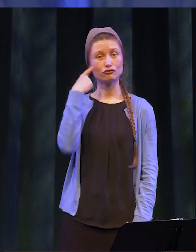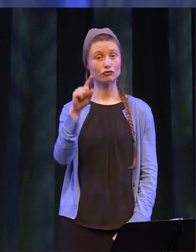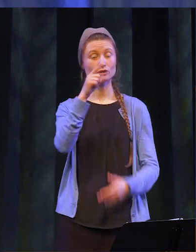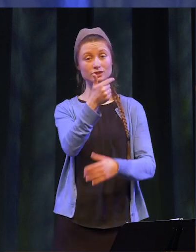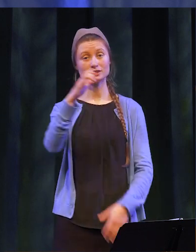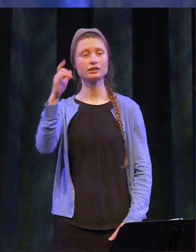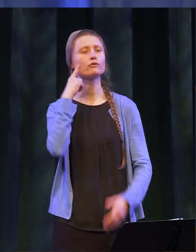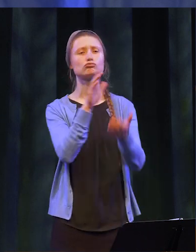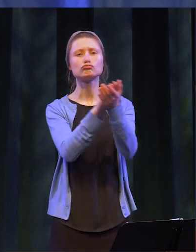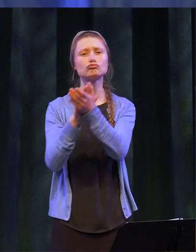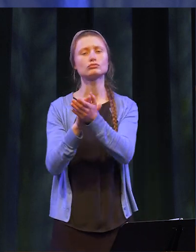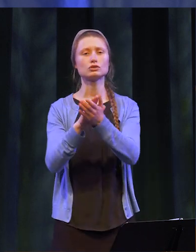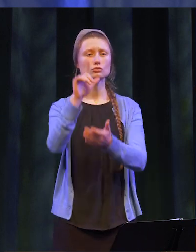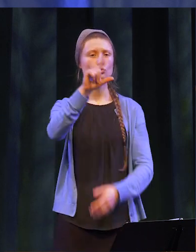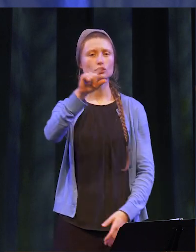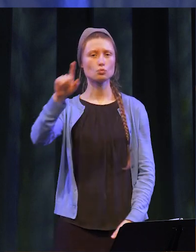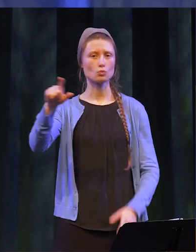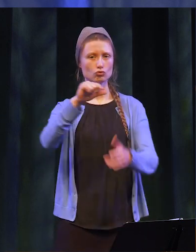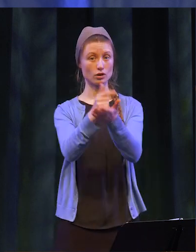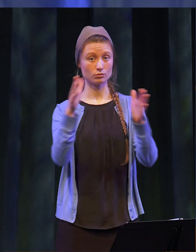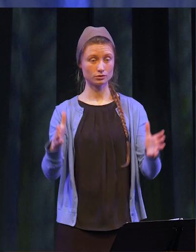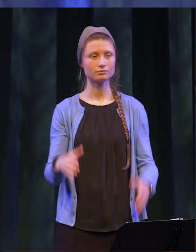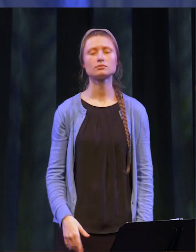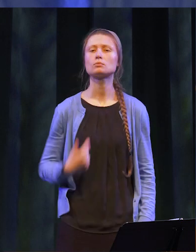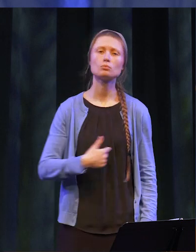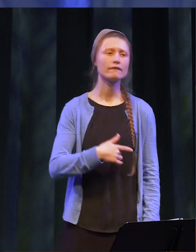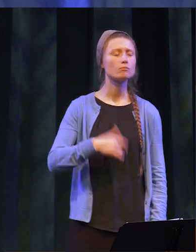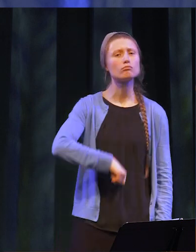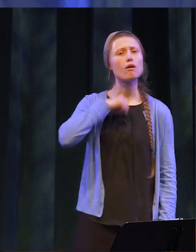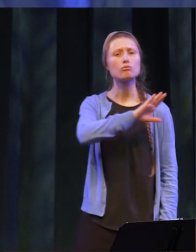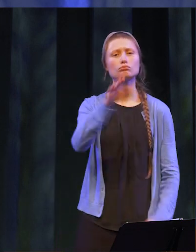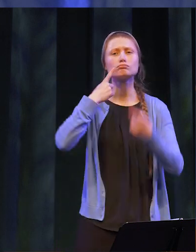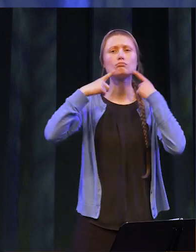to congratulate our 2021 graduates. We are proud of your success in the classroom,